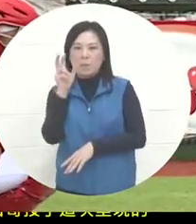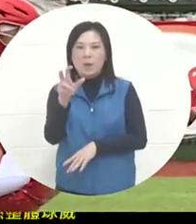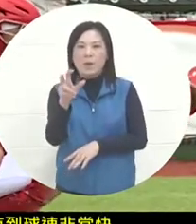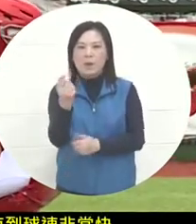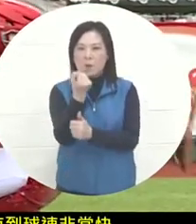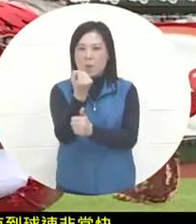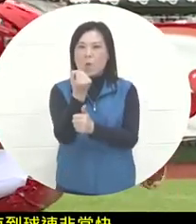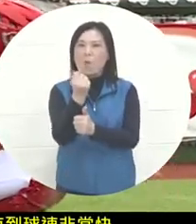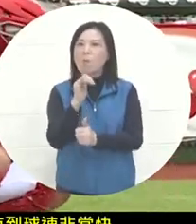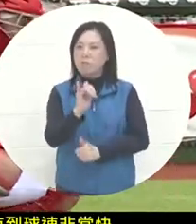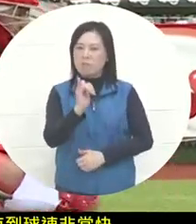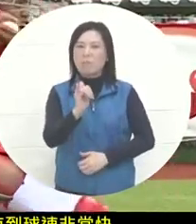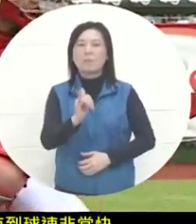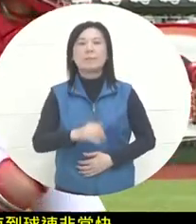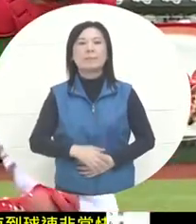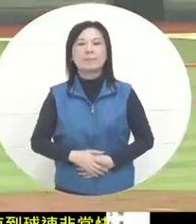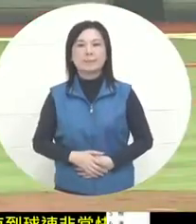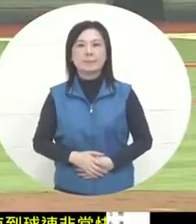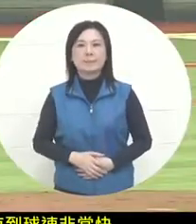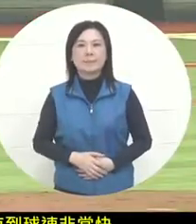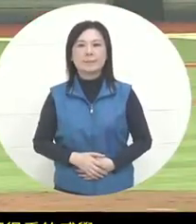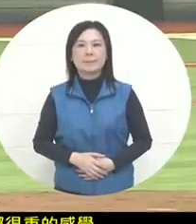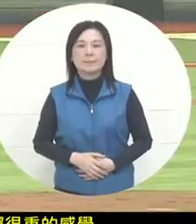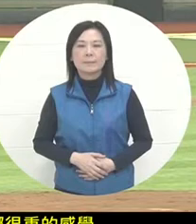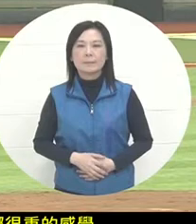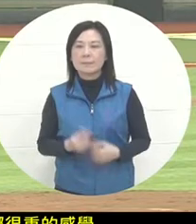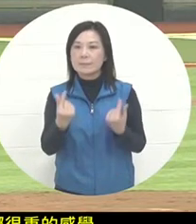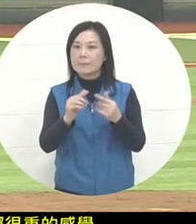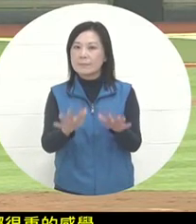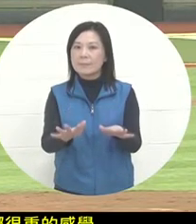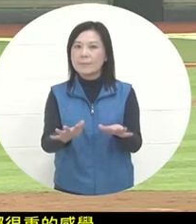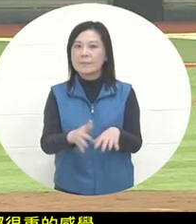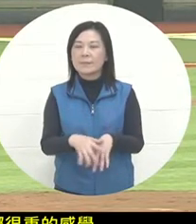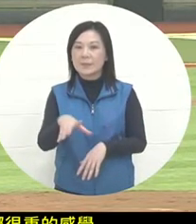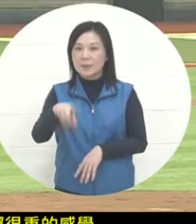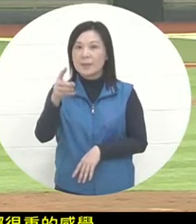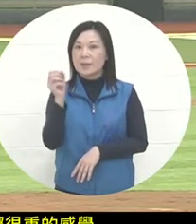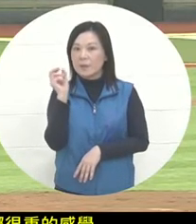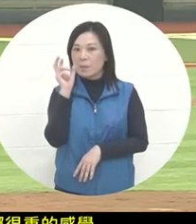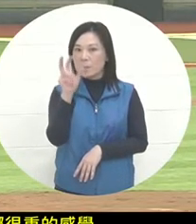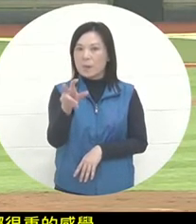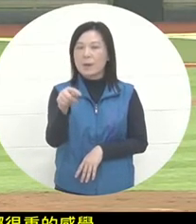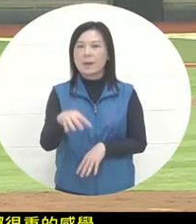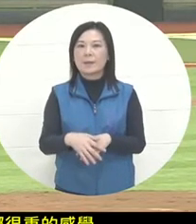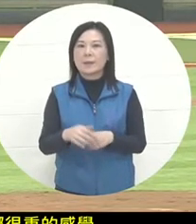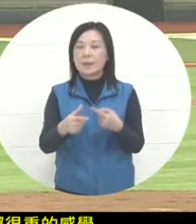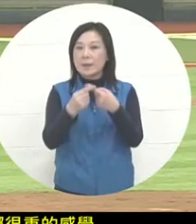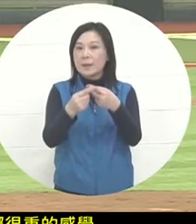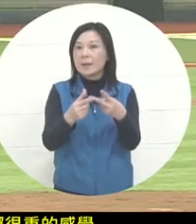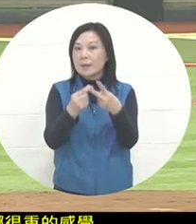basic ball control. I think one of the starters complained today. Now the first two balls are a straight ball and a